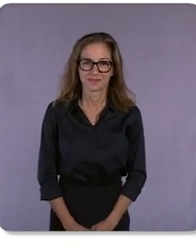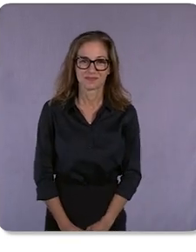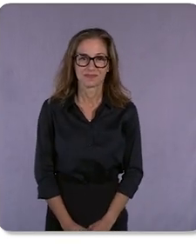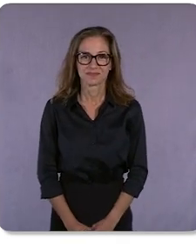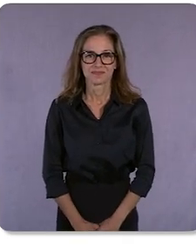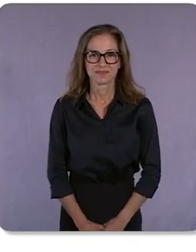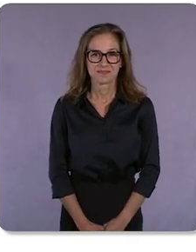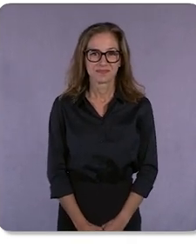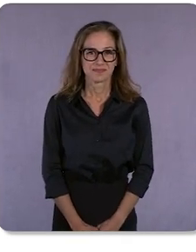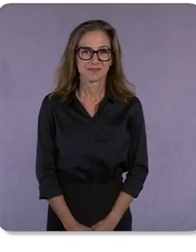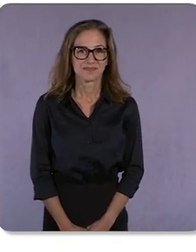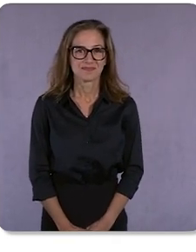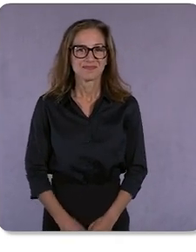Bill Ready: Hello everyone! I’m thrilled to be